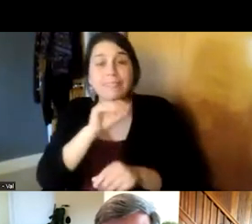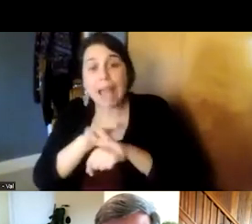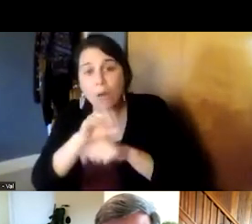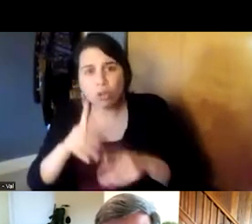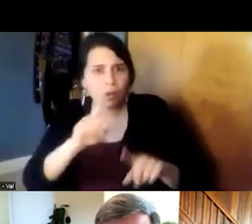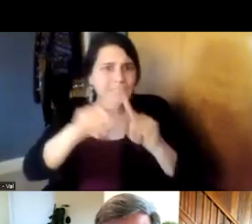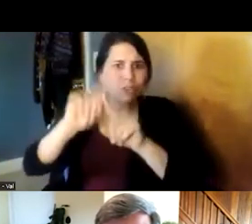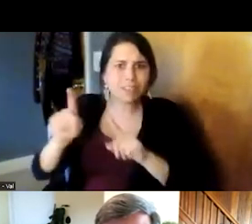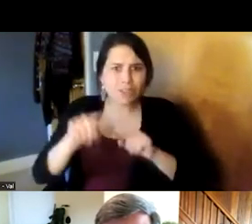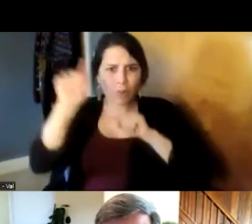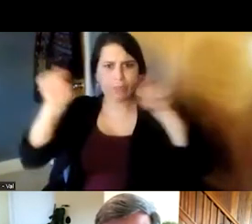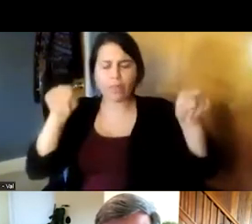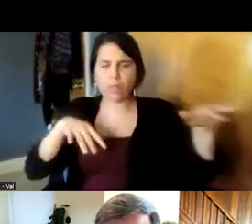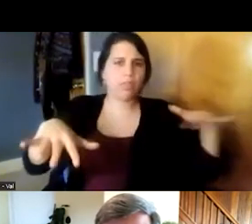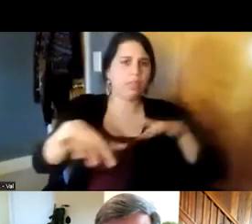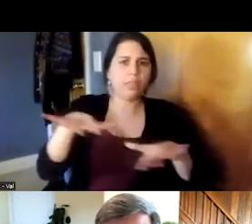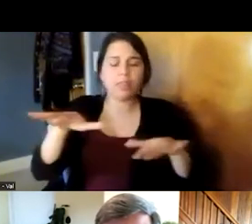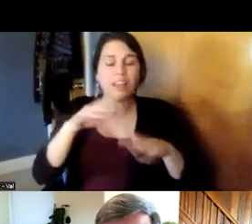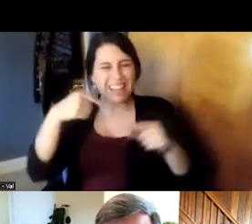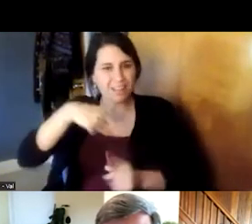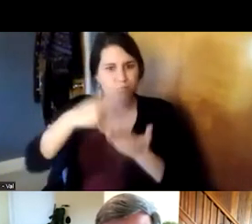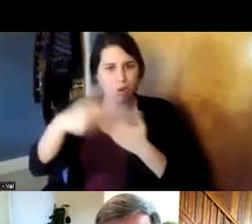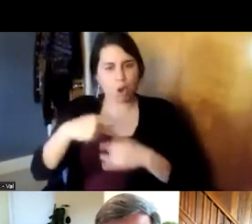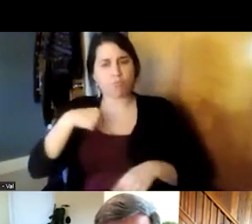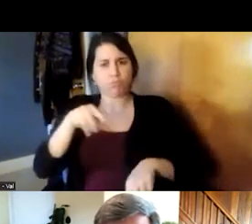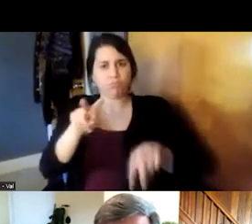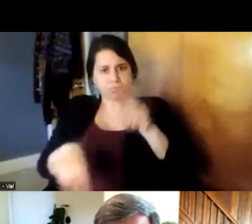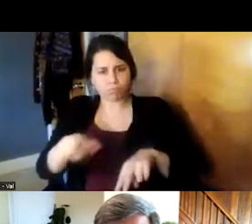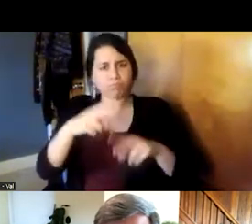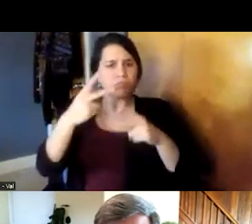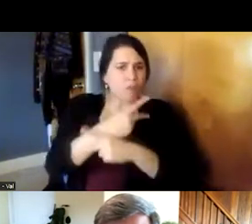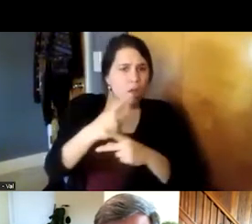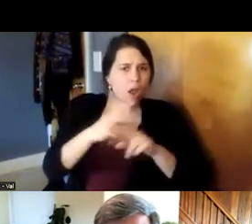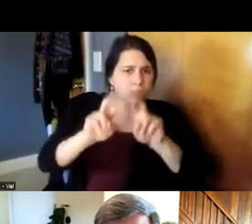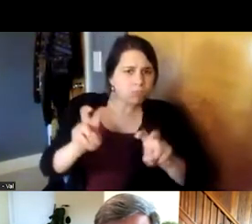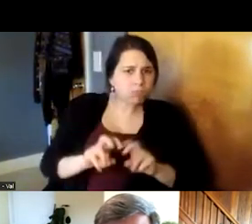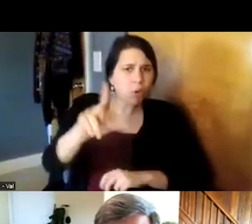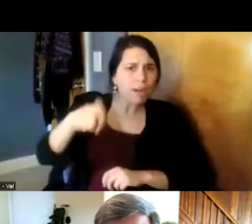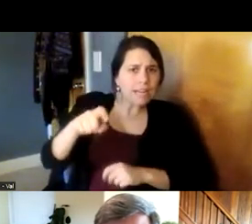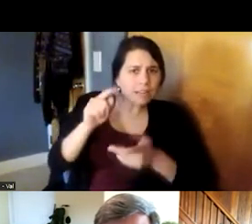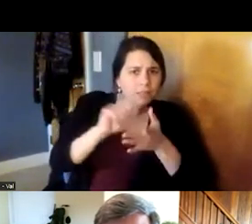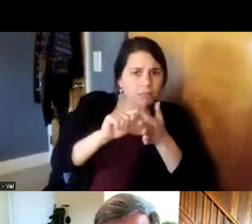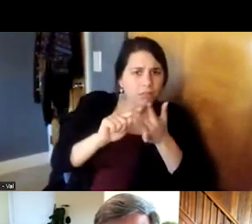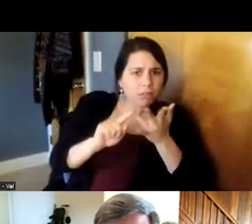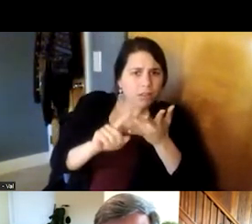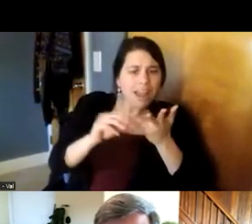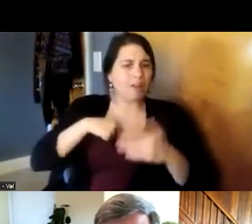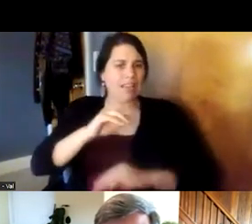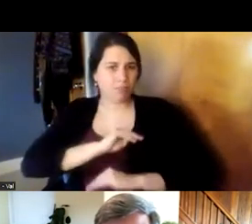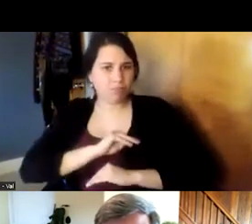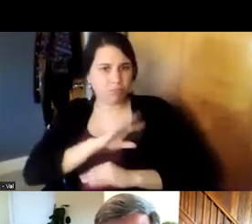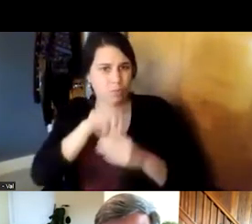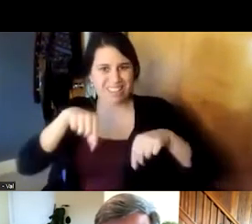that can look at um assess the needs of our patients and and really meet it within our program